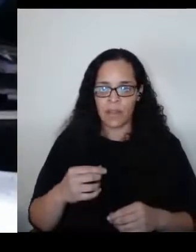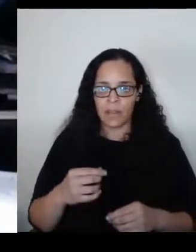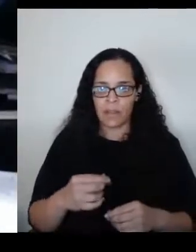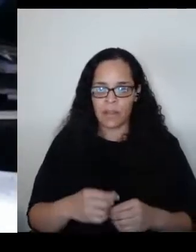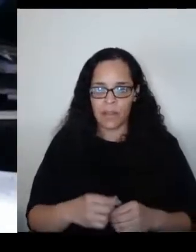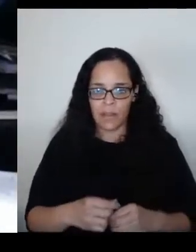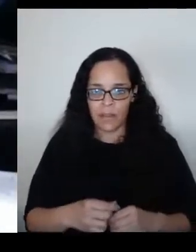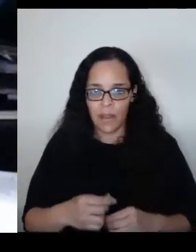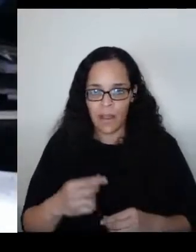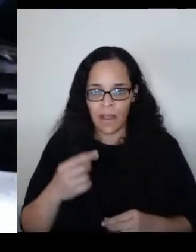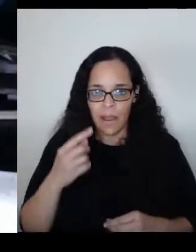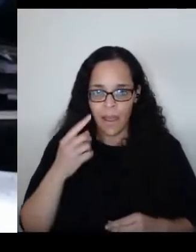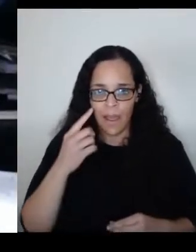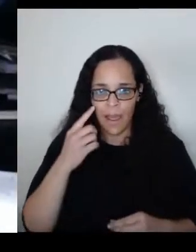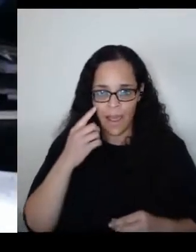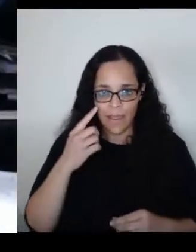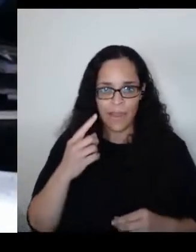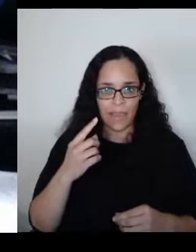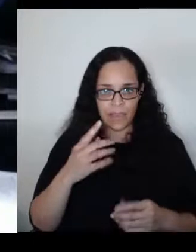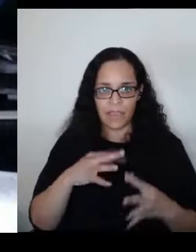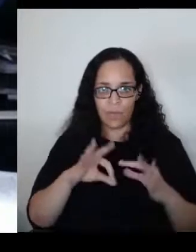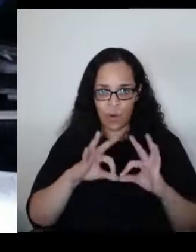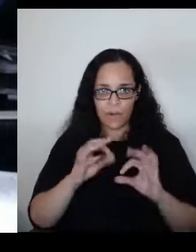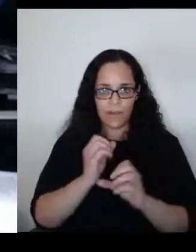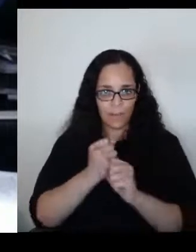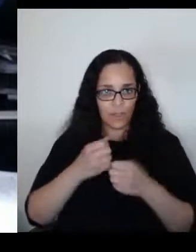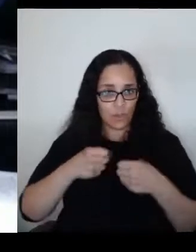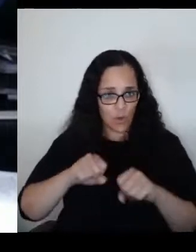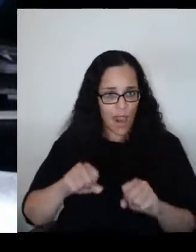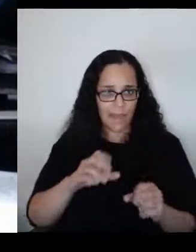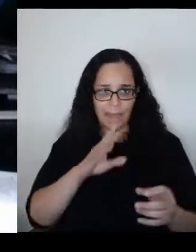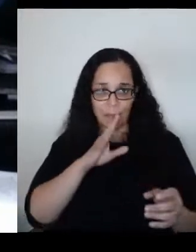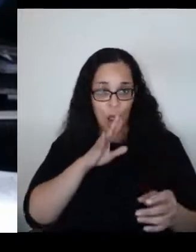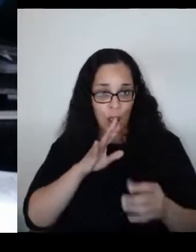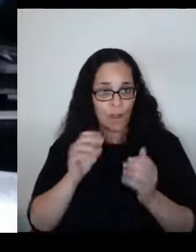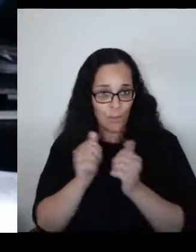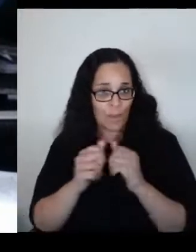to talk to individuals, even in such a hostile group